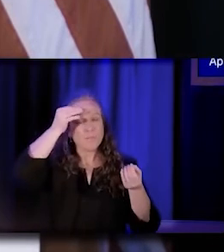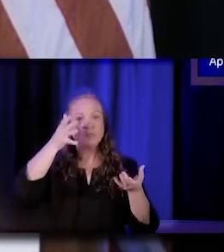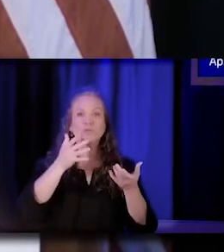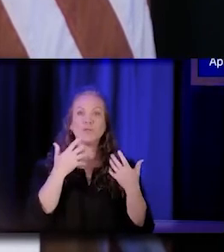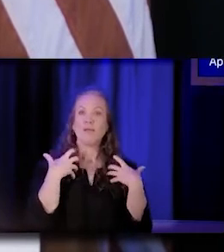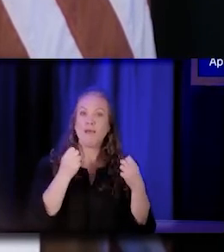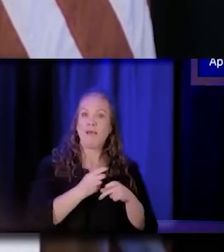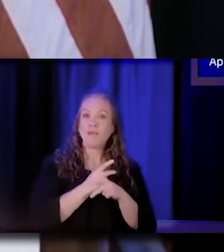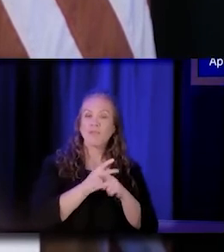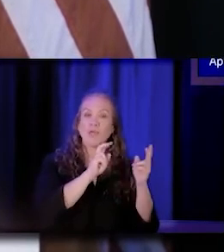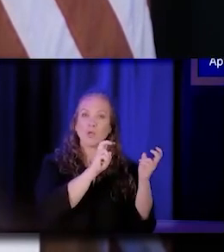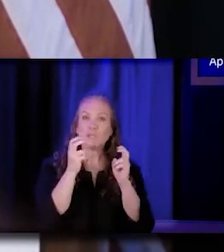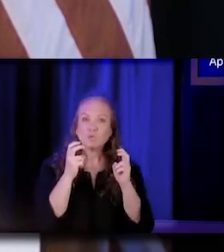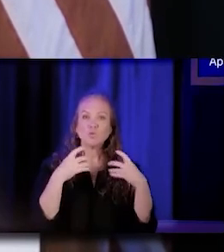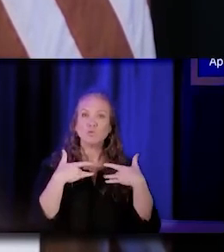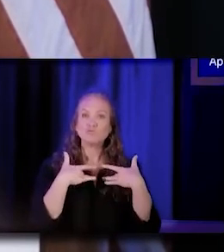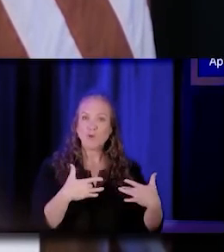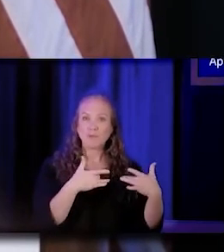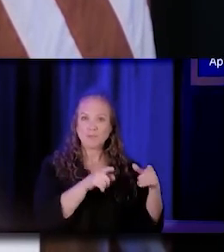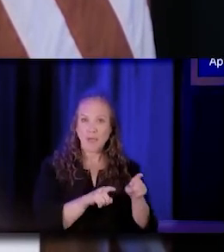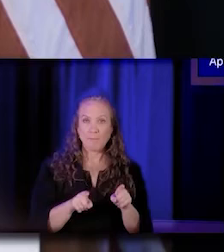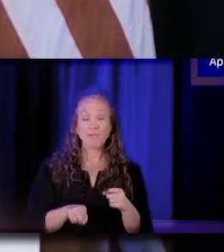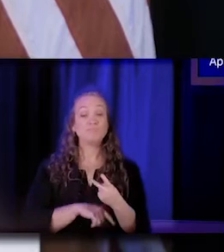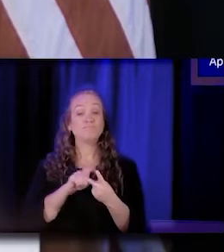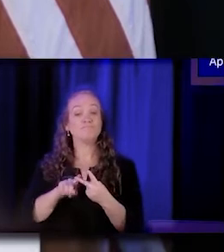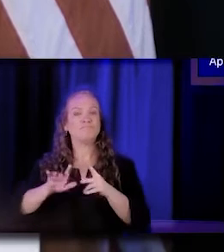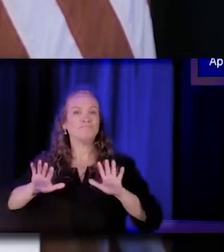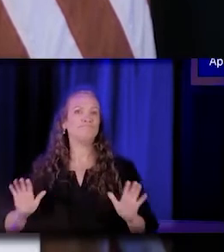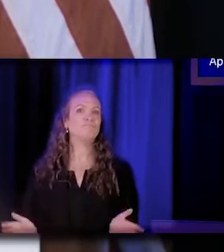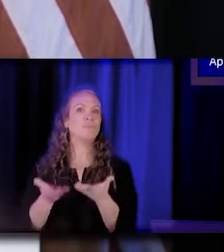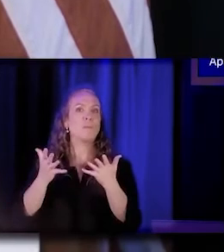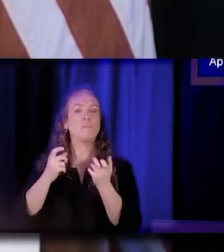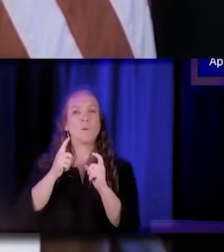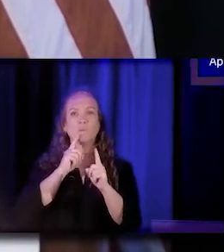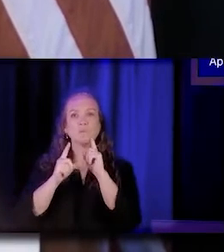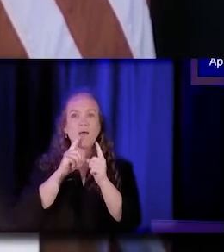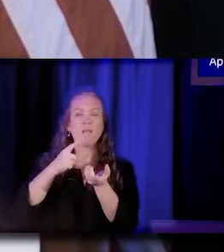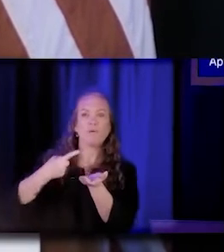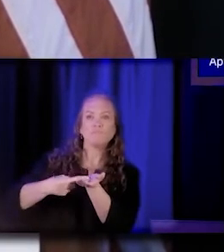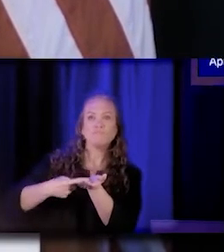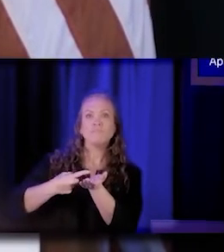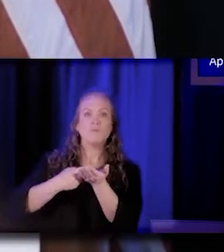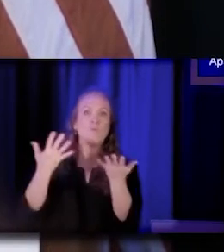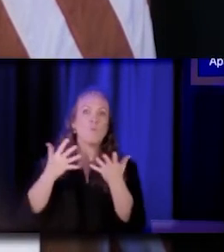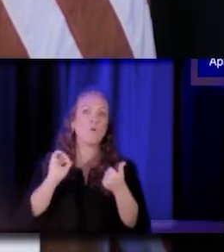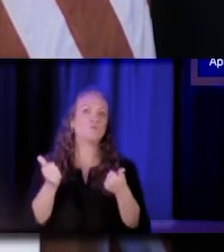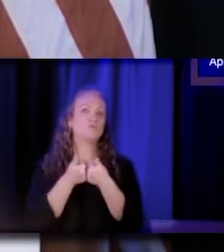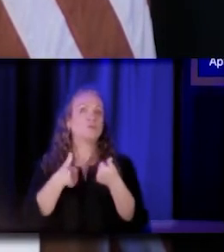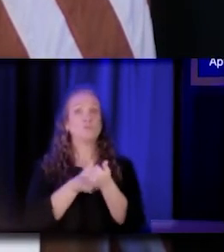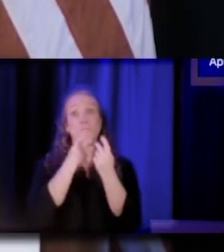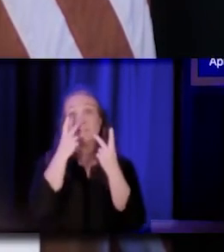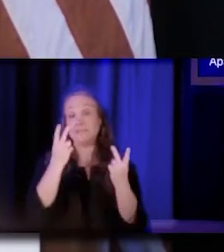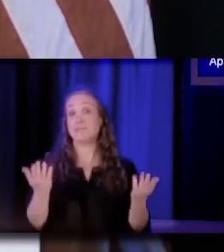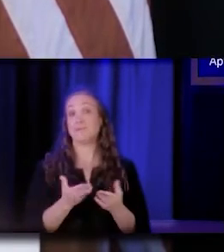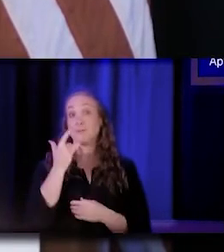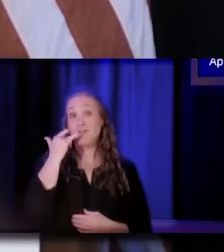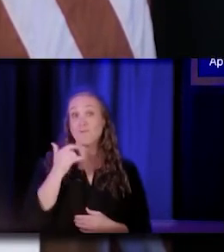and secondly, to promote dialogue on potential solutions to the challenges the state faces. In addition to the folks in the room,